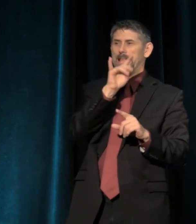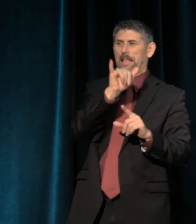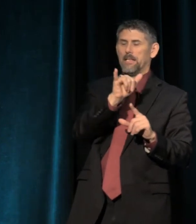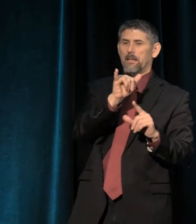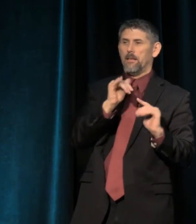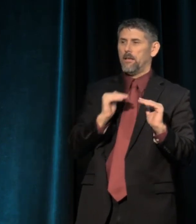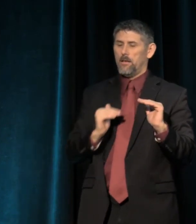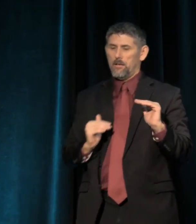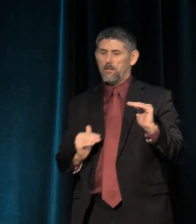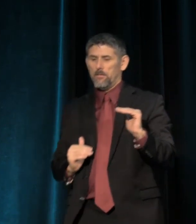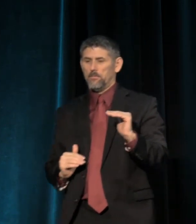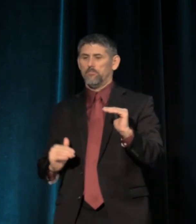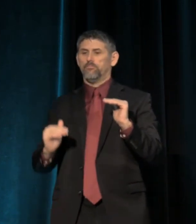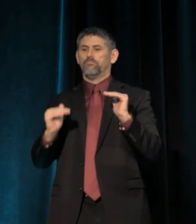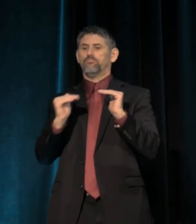and rising resegregation.